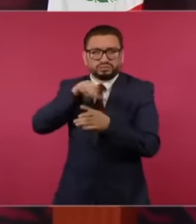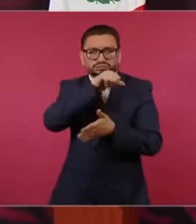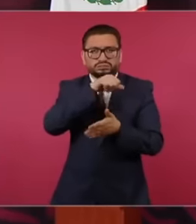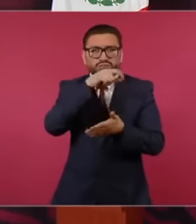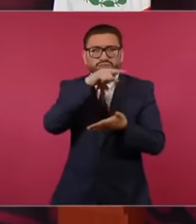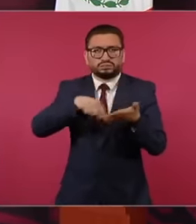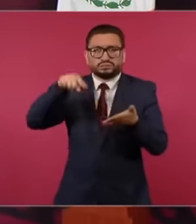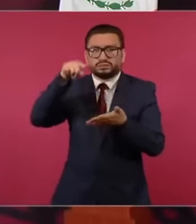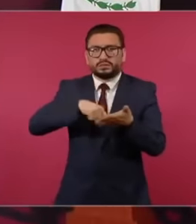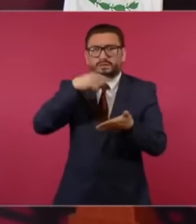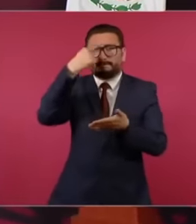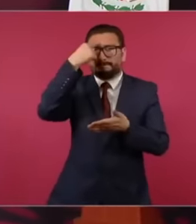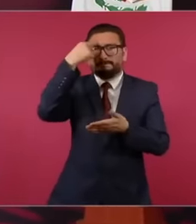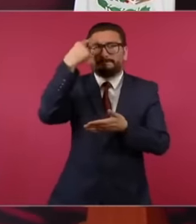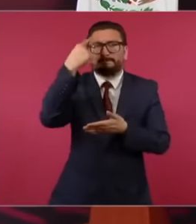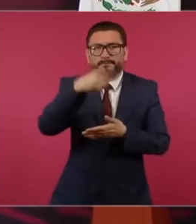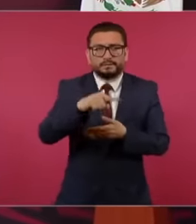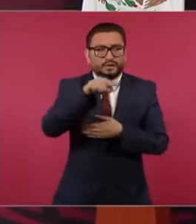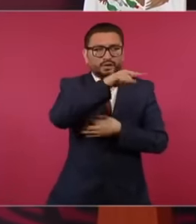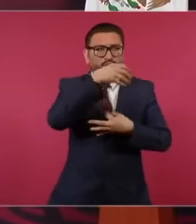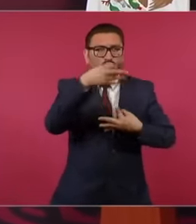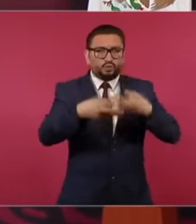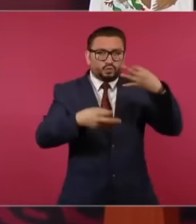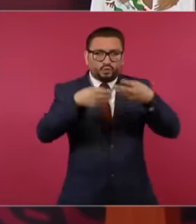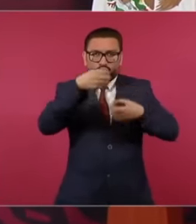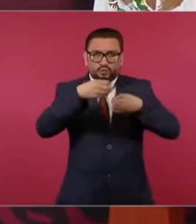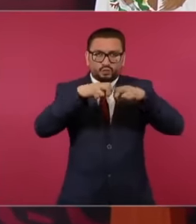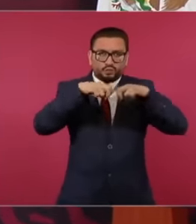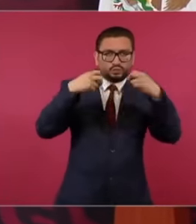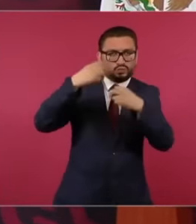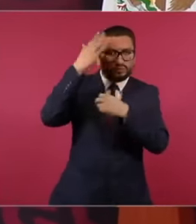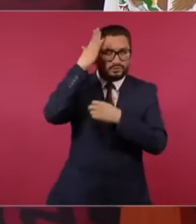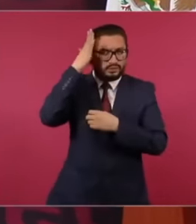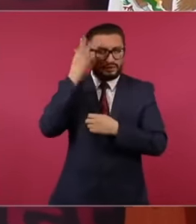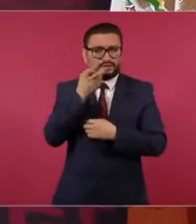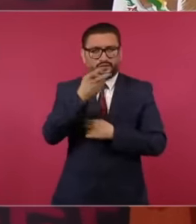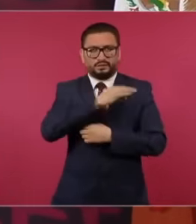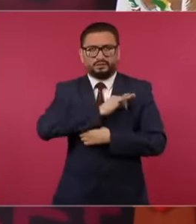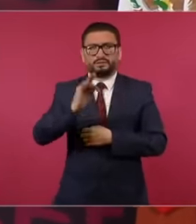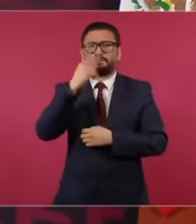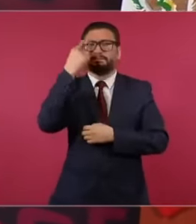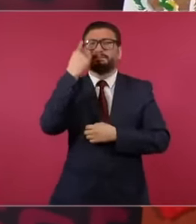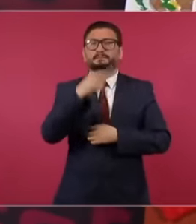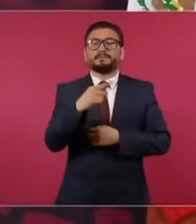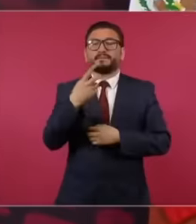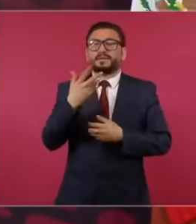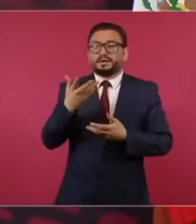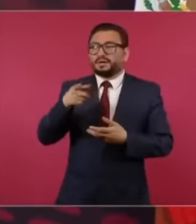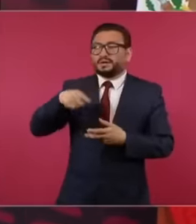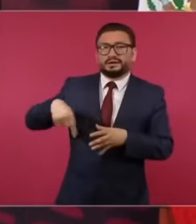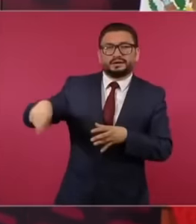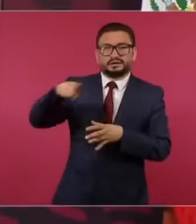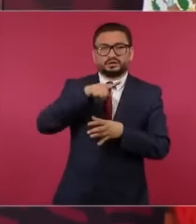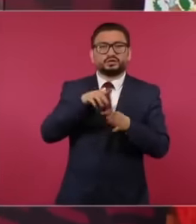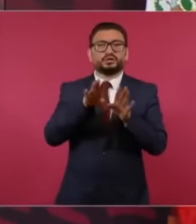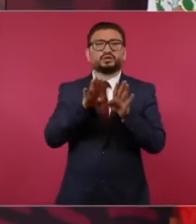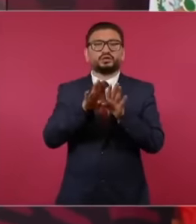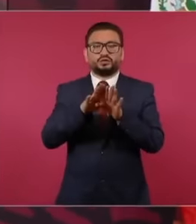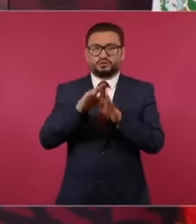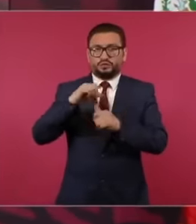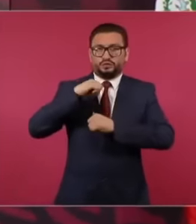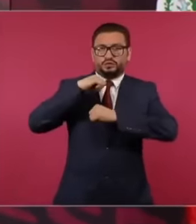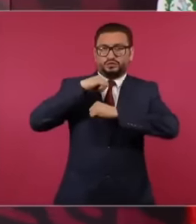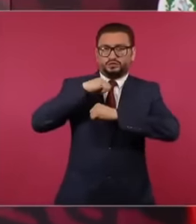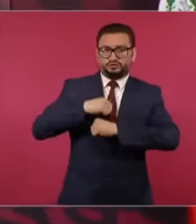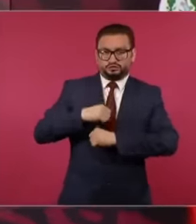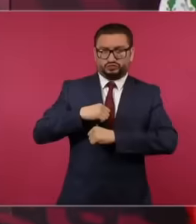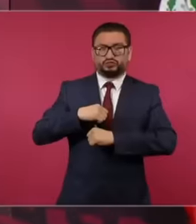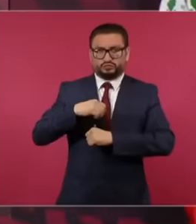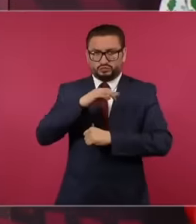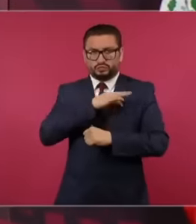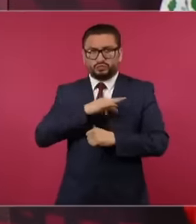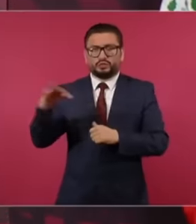the magistrates and the ministers to seek in this way a clear renewal